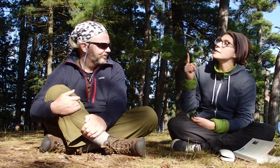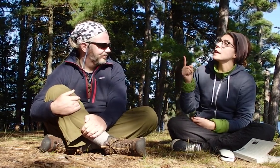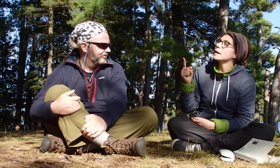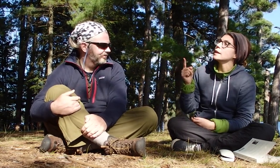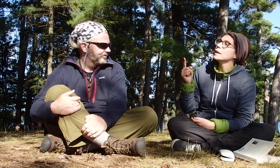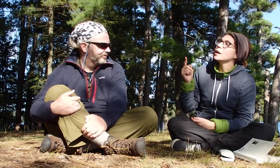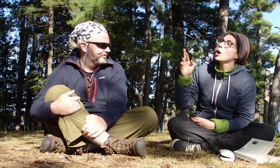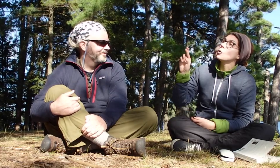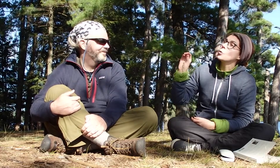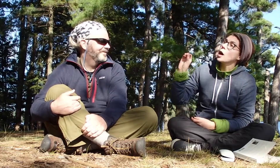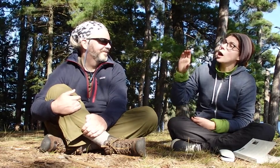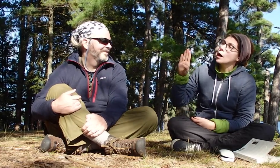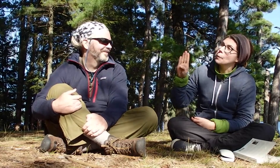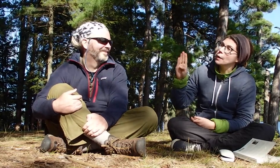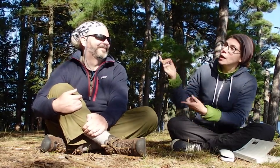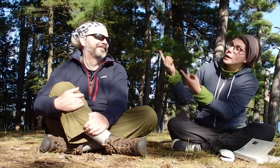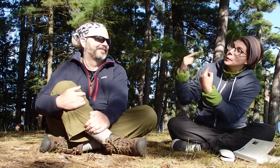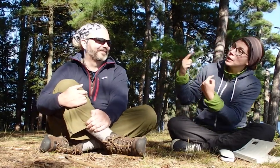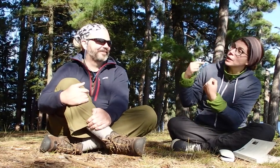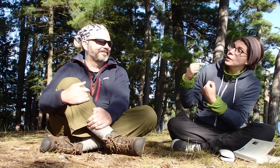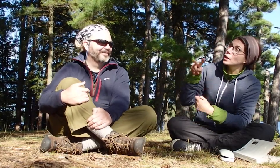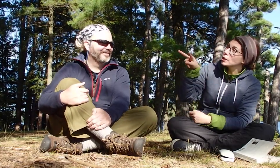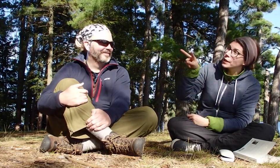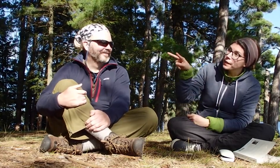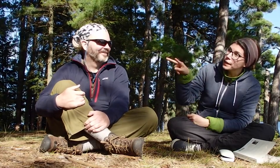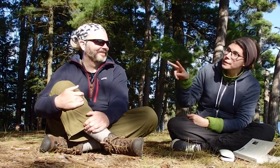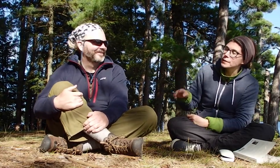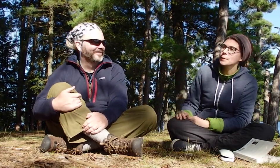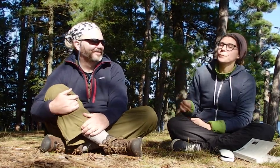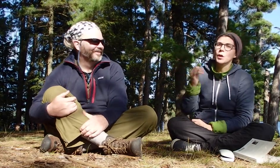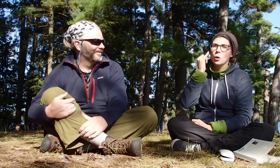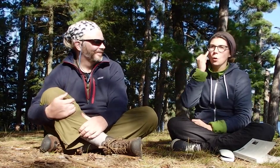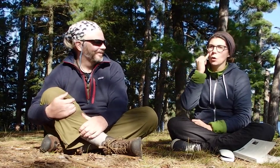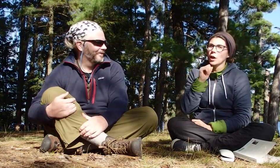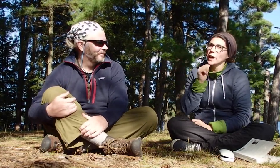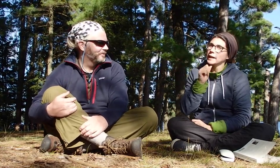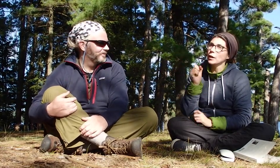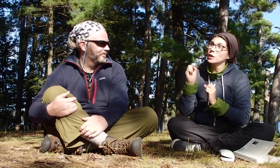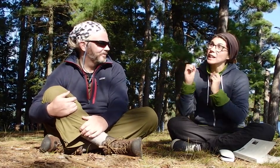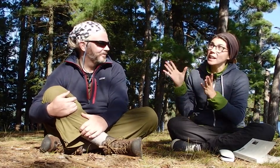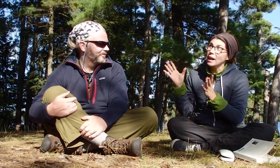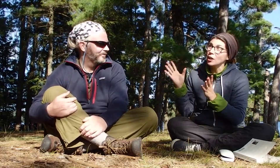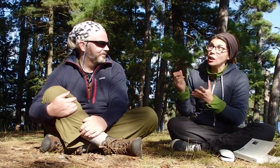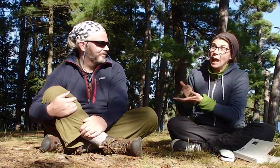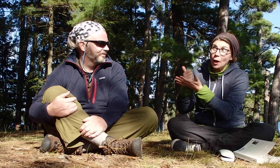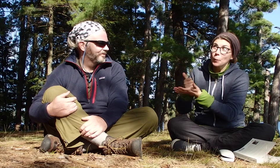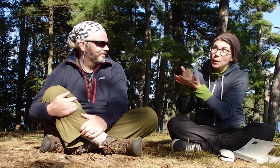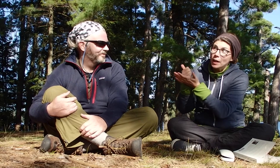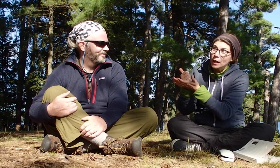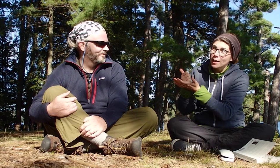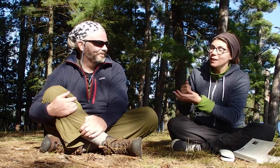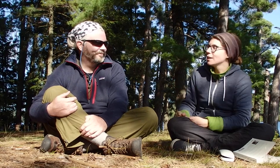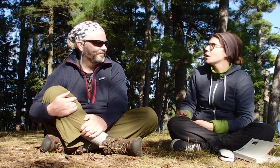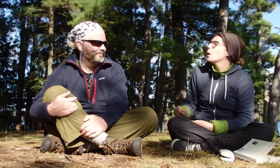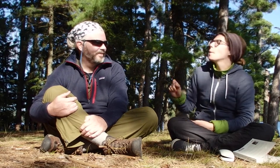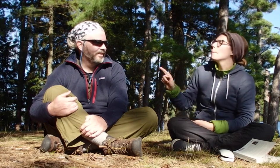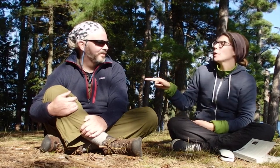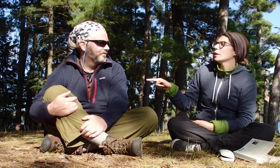and say "Rob, come here, look at this!" Or I can't really yell "Help!"